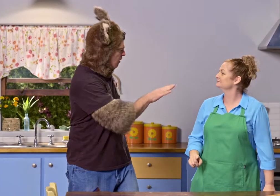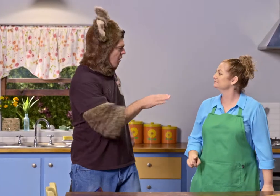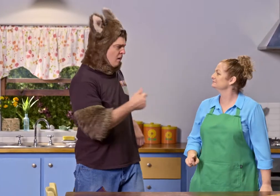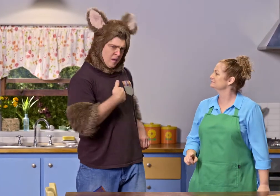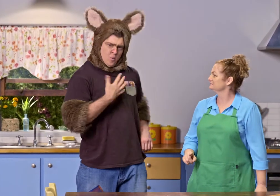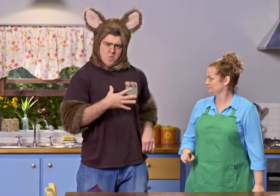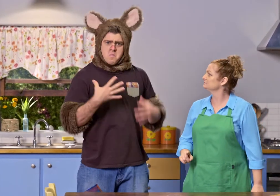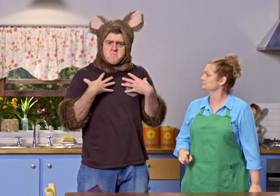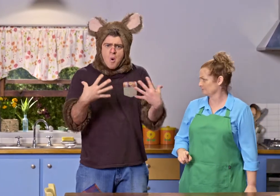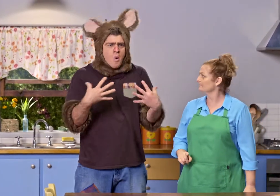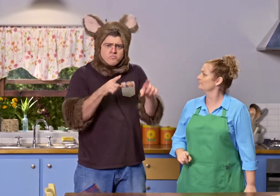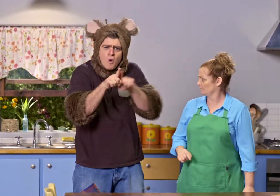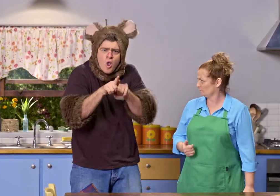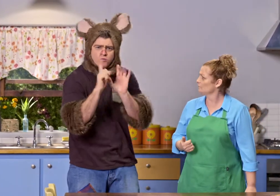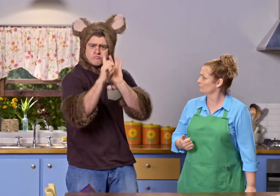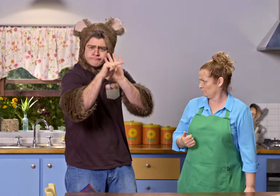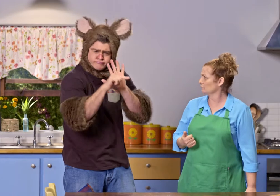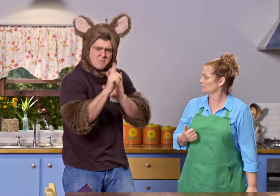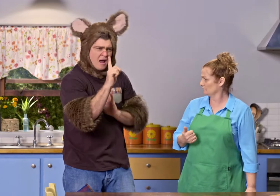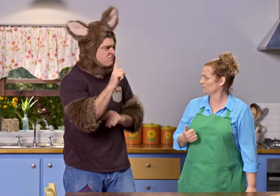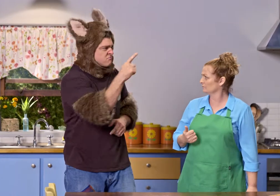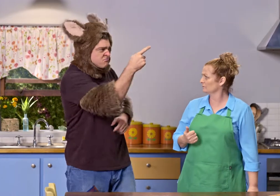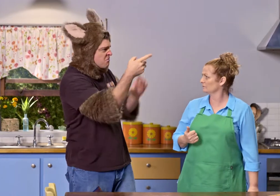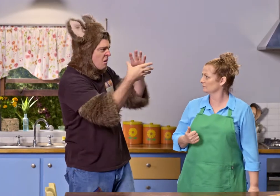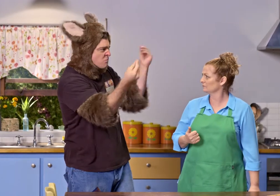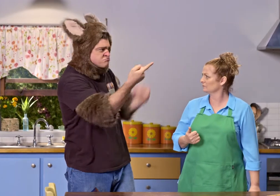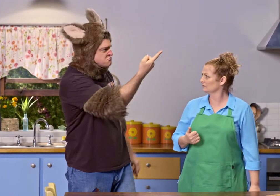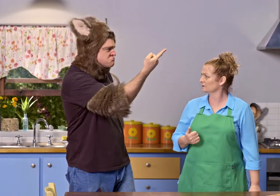Sally, I'd love to learn more about time, but the clock's not there.